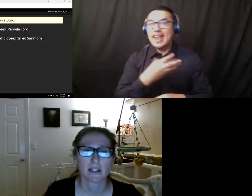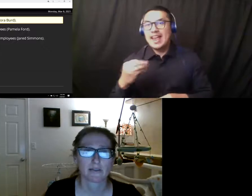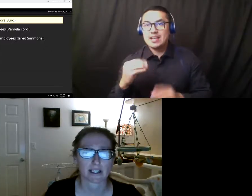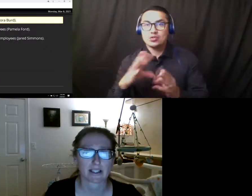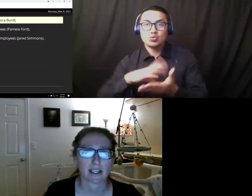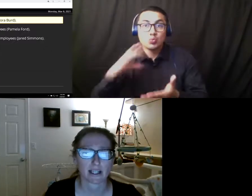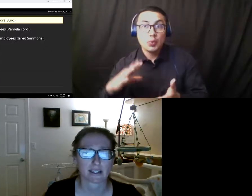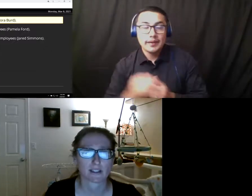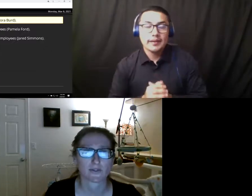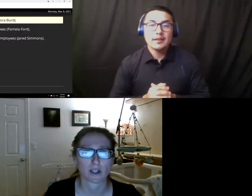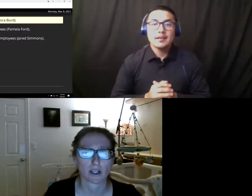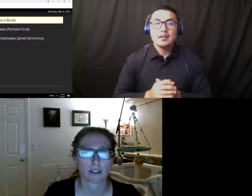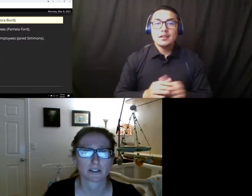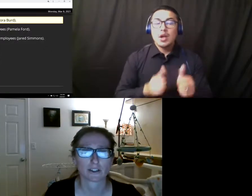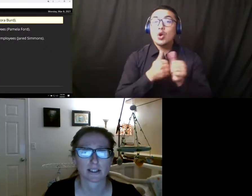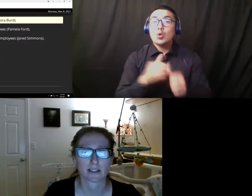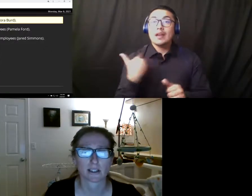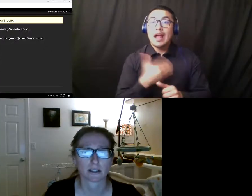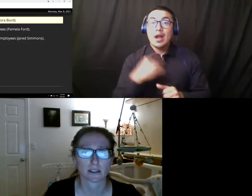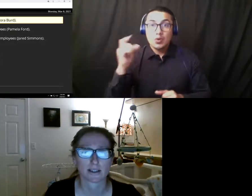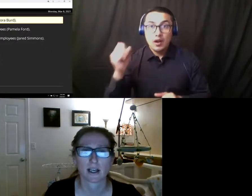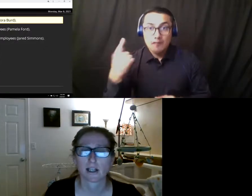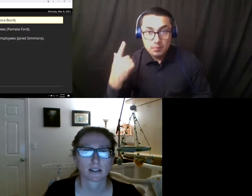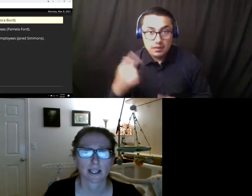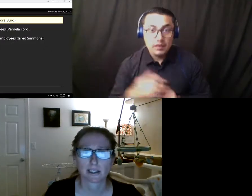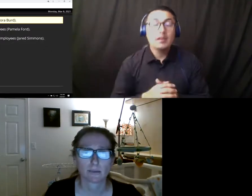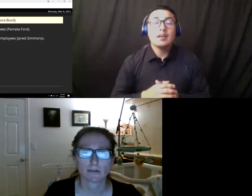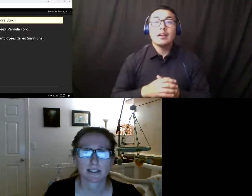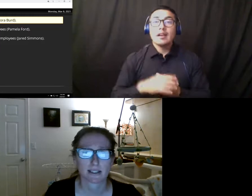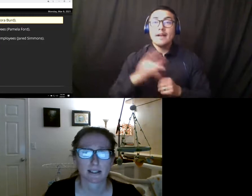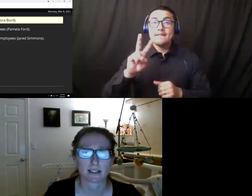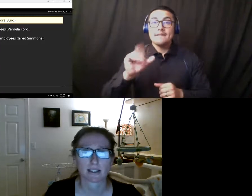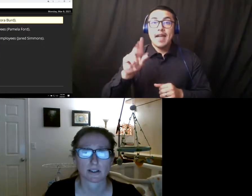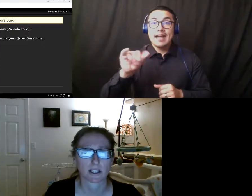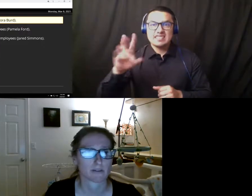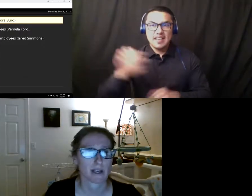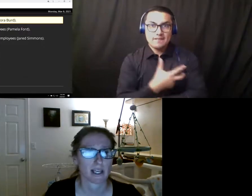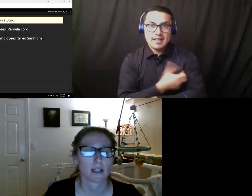vaccine access for all interested adults likely won't exist until the end of May